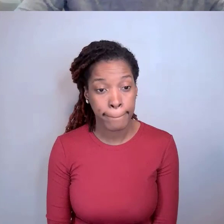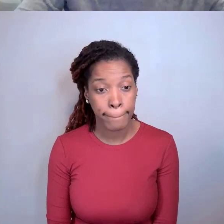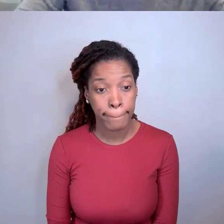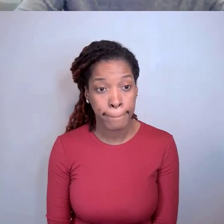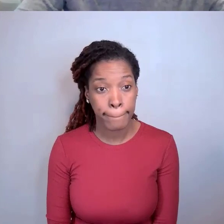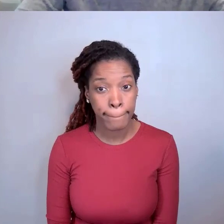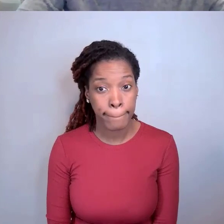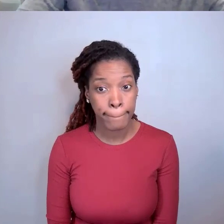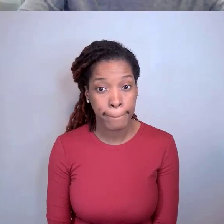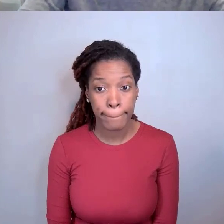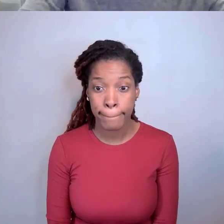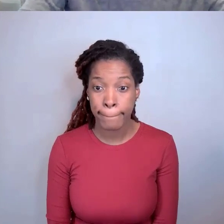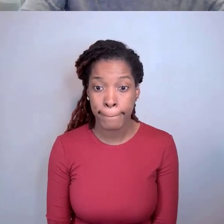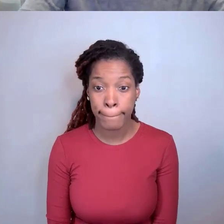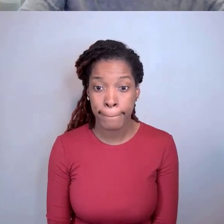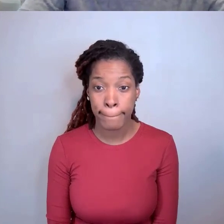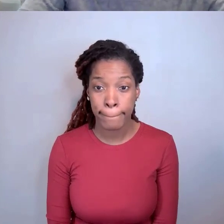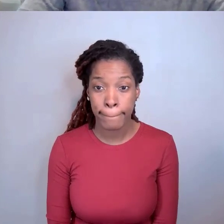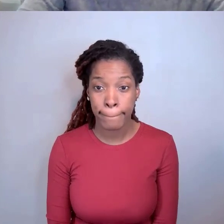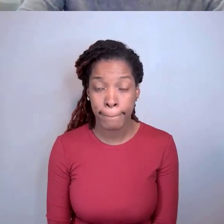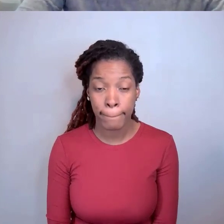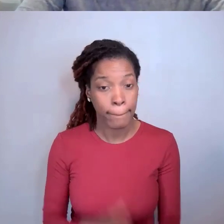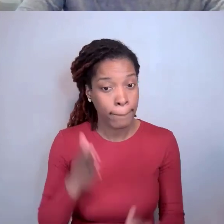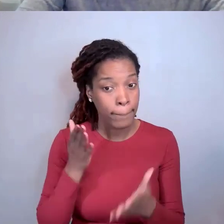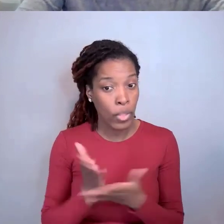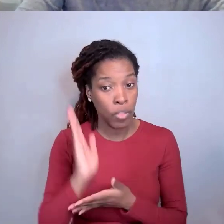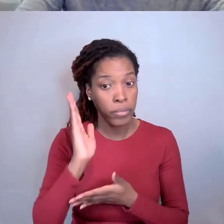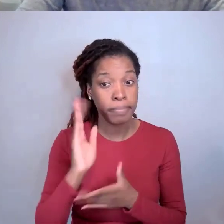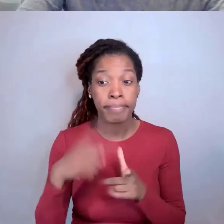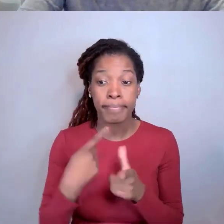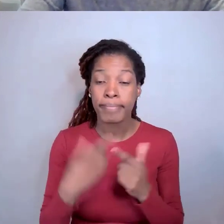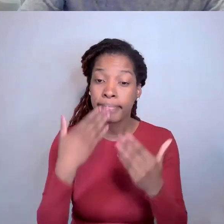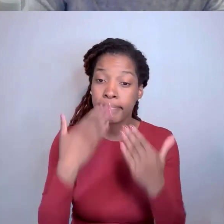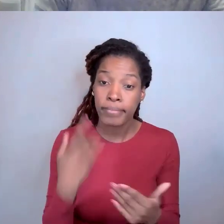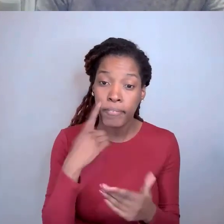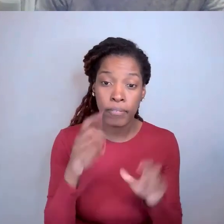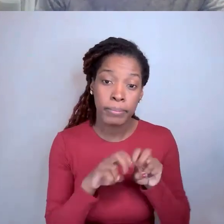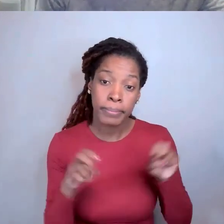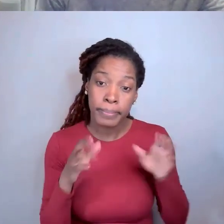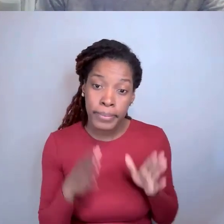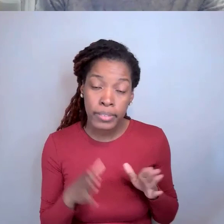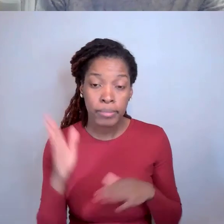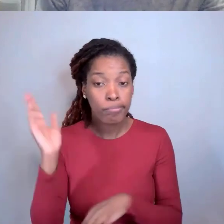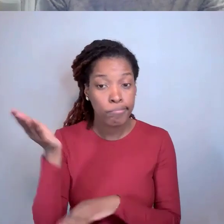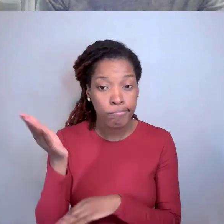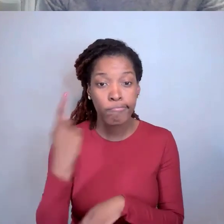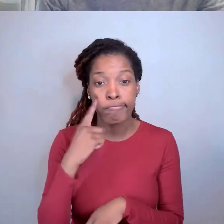All right. Well, then, thank you to our panelists and presenters for an informative session.